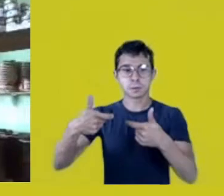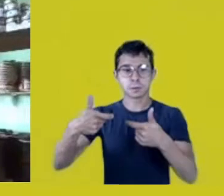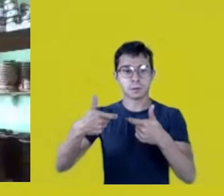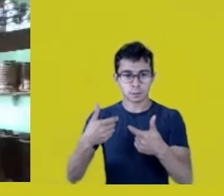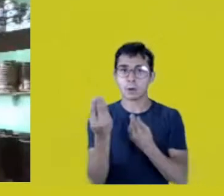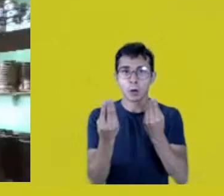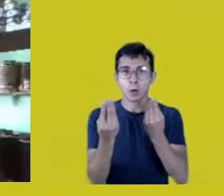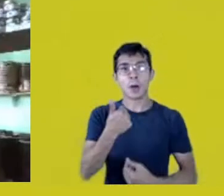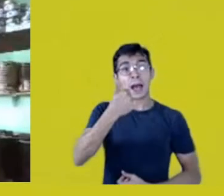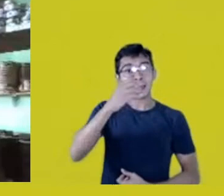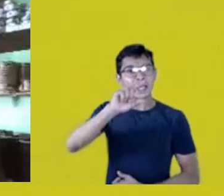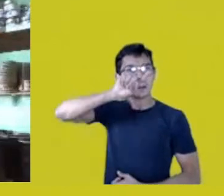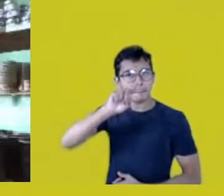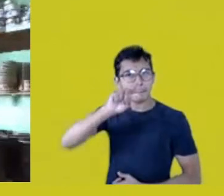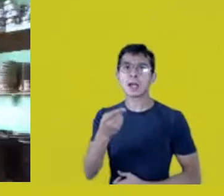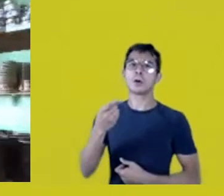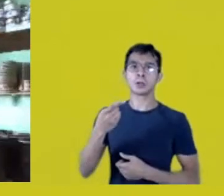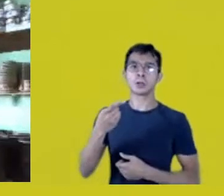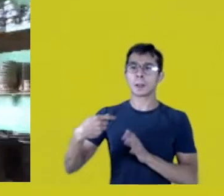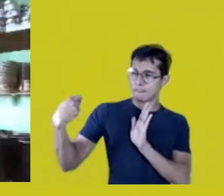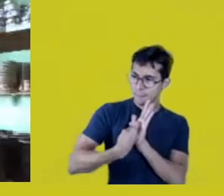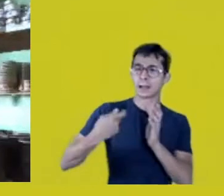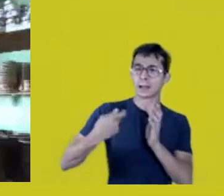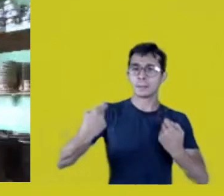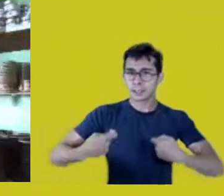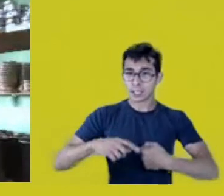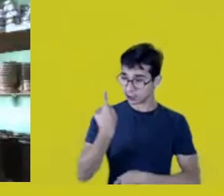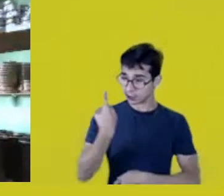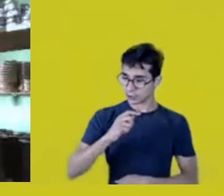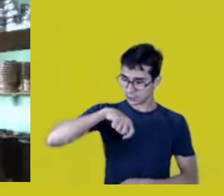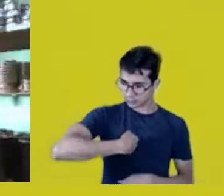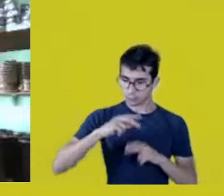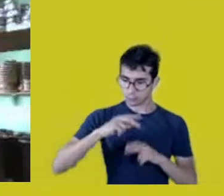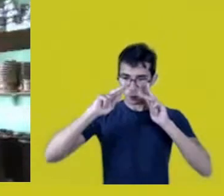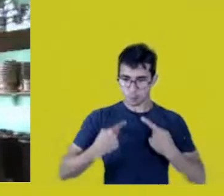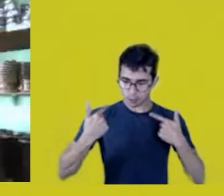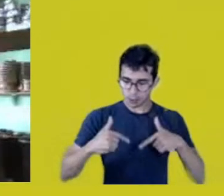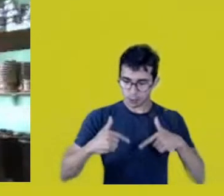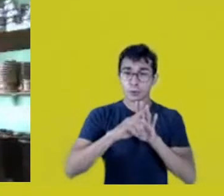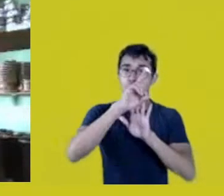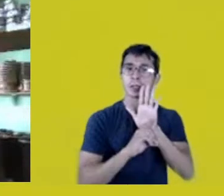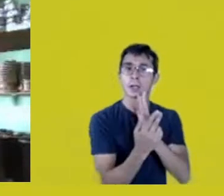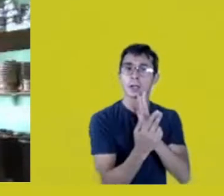because we’re human beings, workers with rights just like any other!